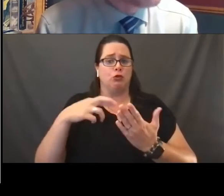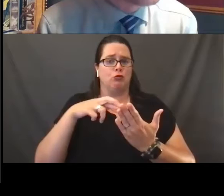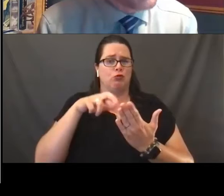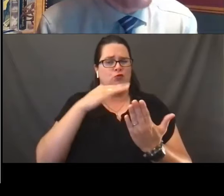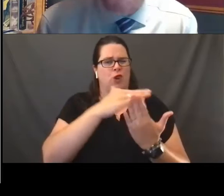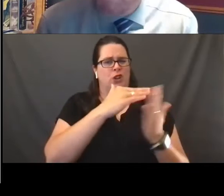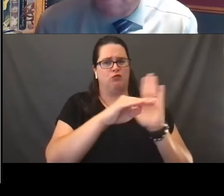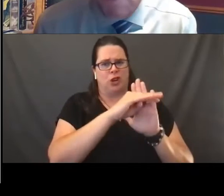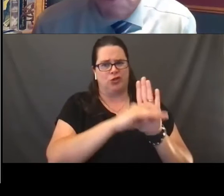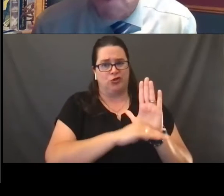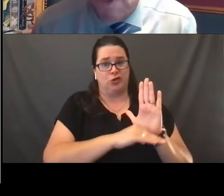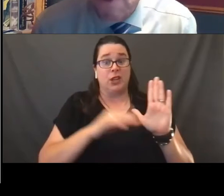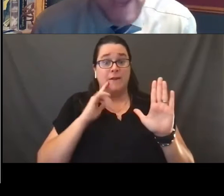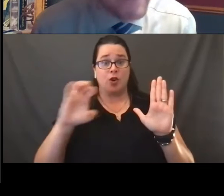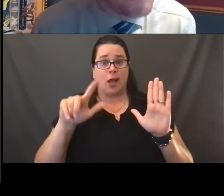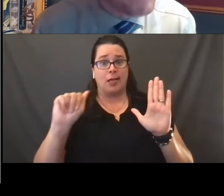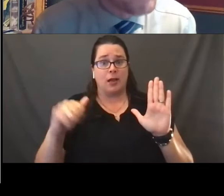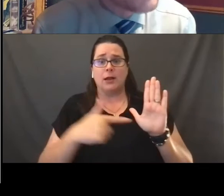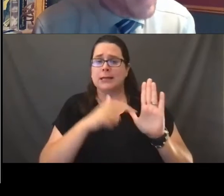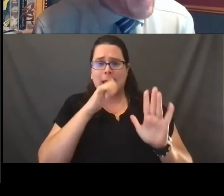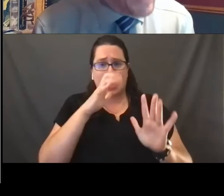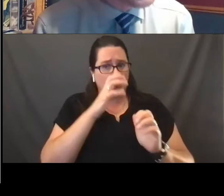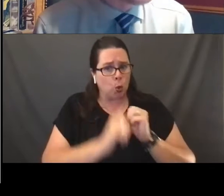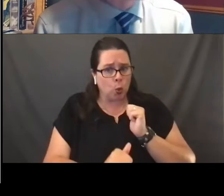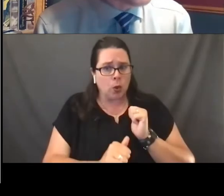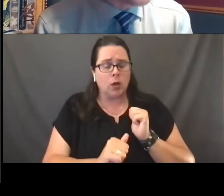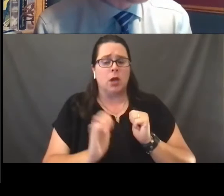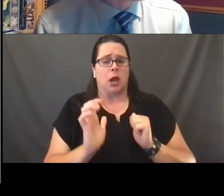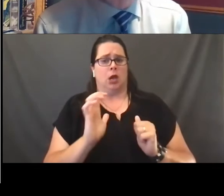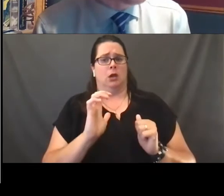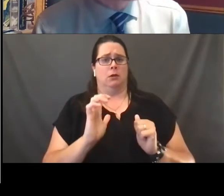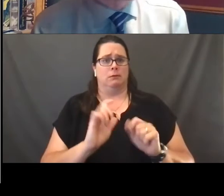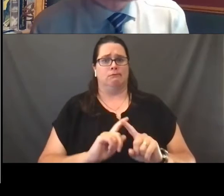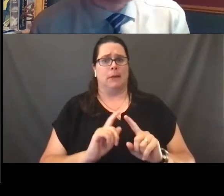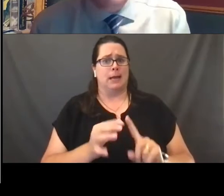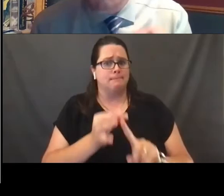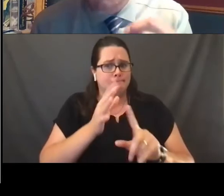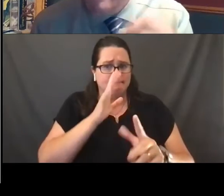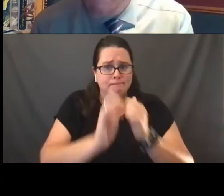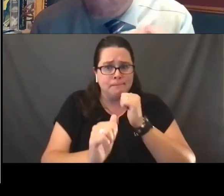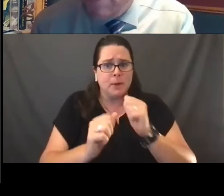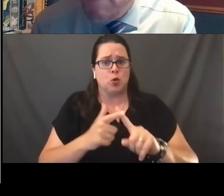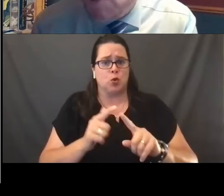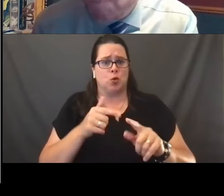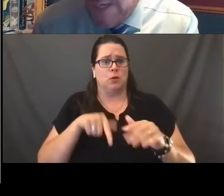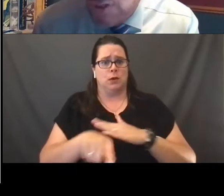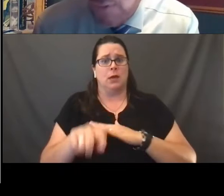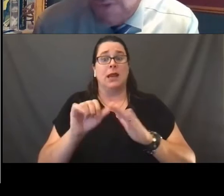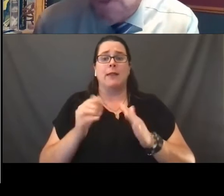is not cruel and unusual under the eighth amendment, and that her right to freedom of speech,